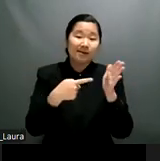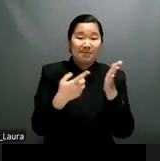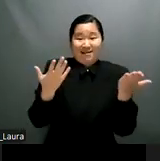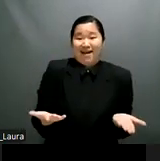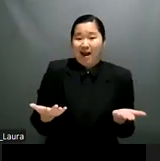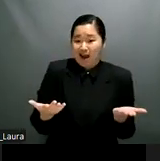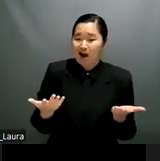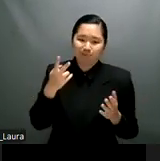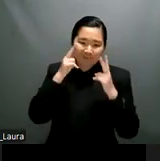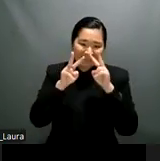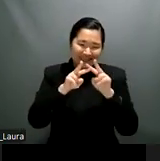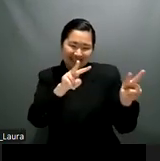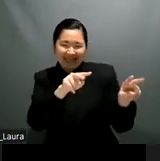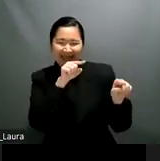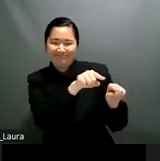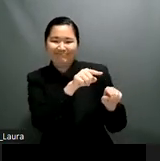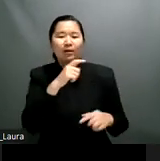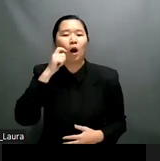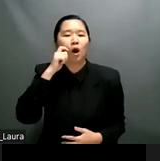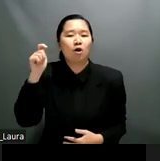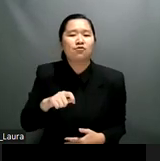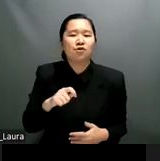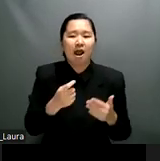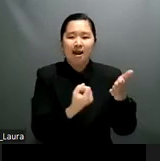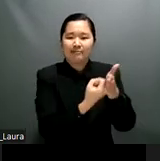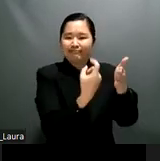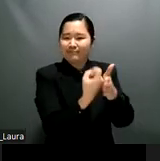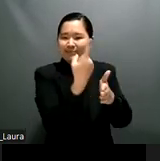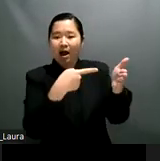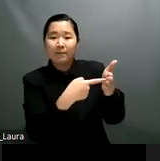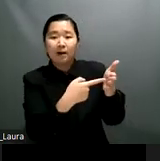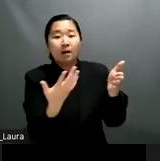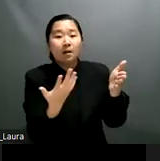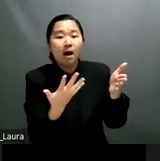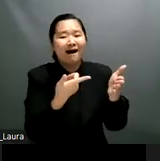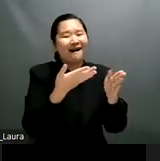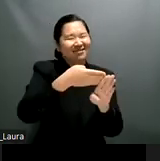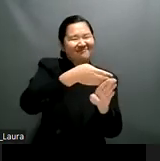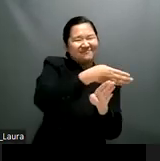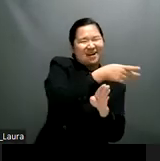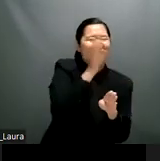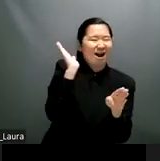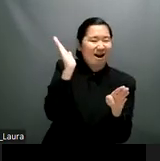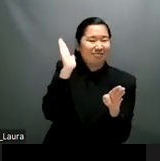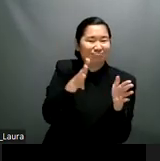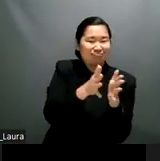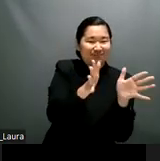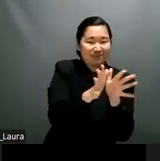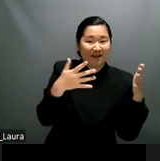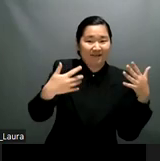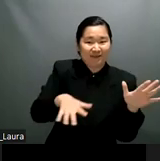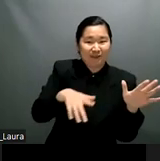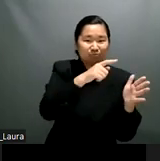we are preparing an answer and our answer is to initiate to take the initiative